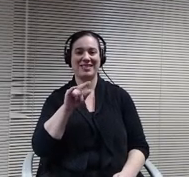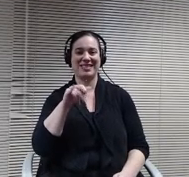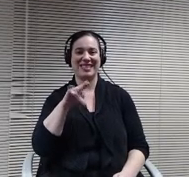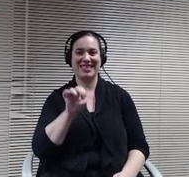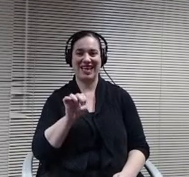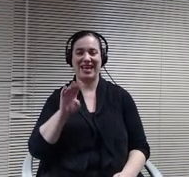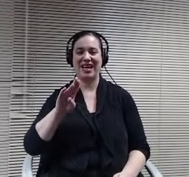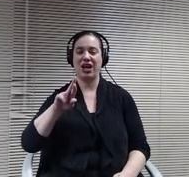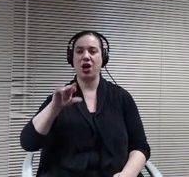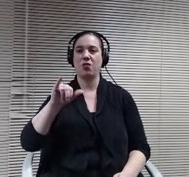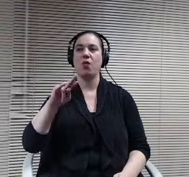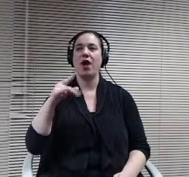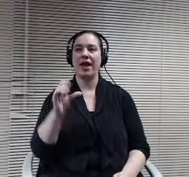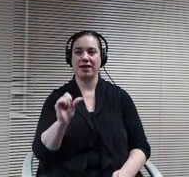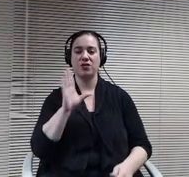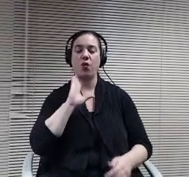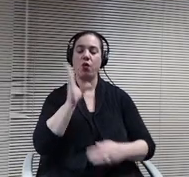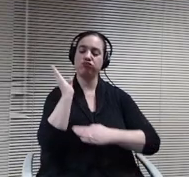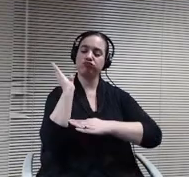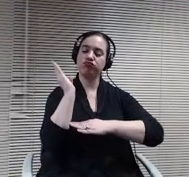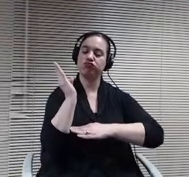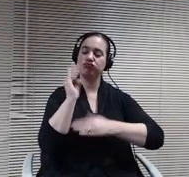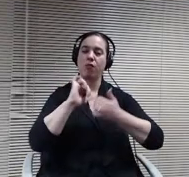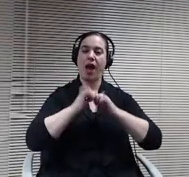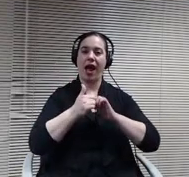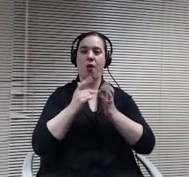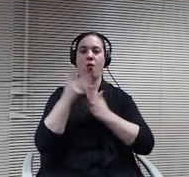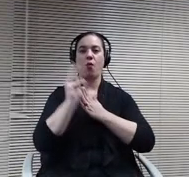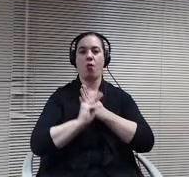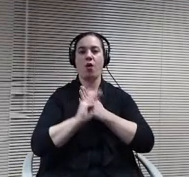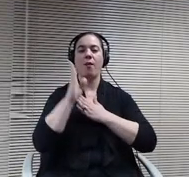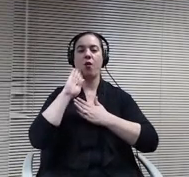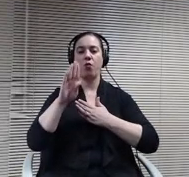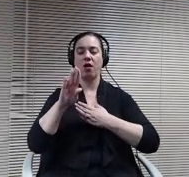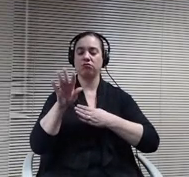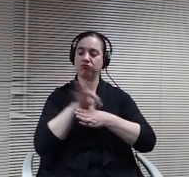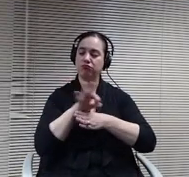will function so much better for our students and how it will be